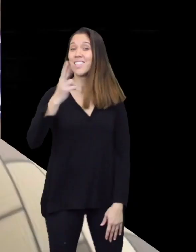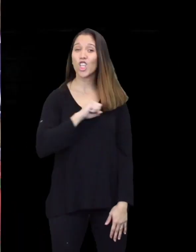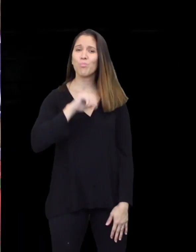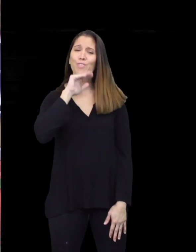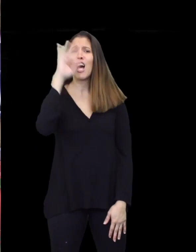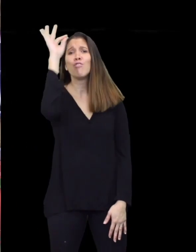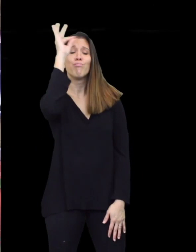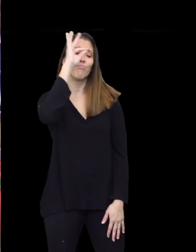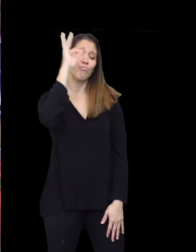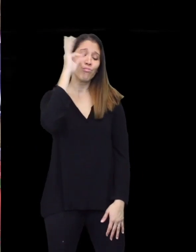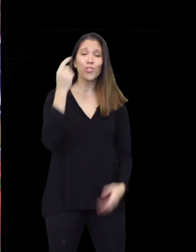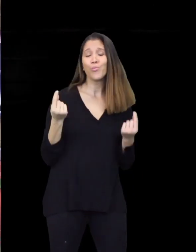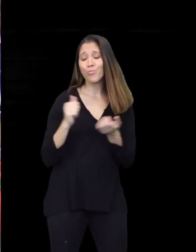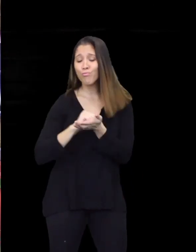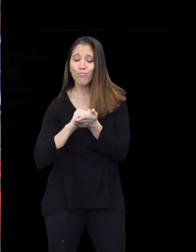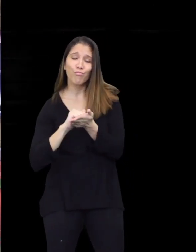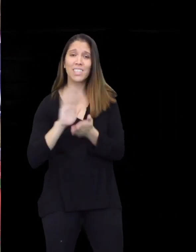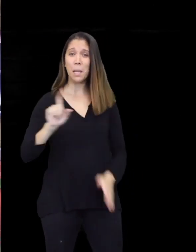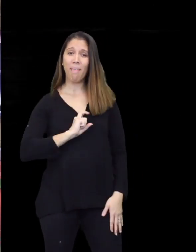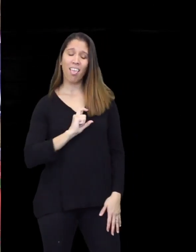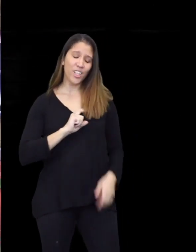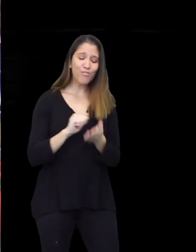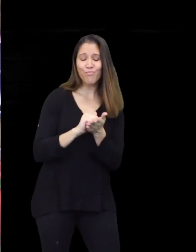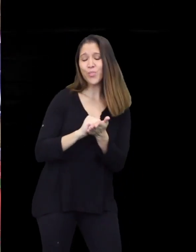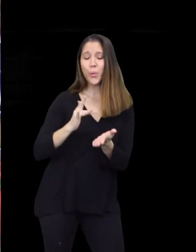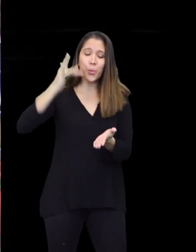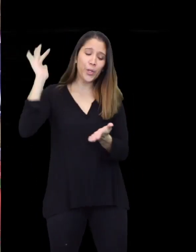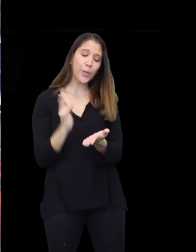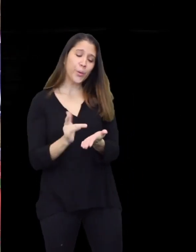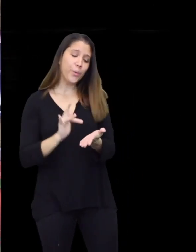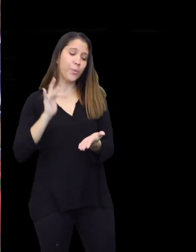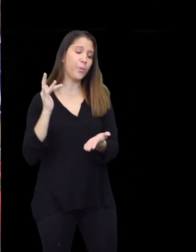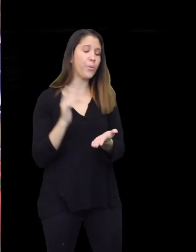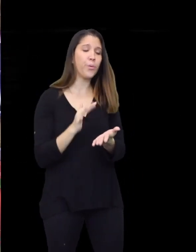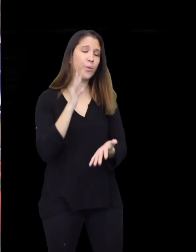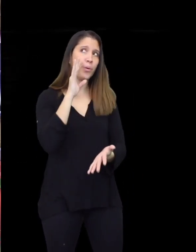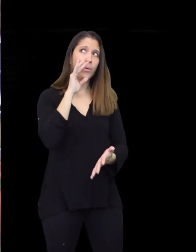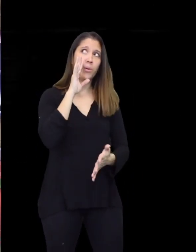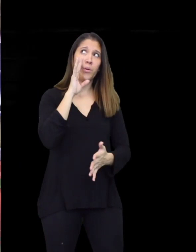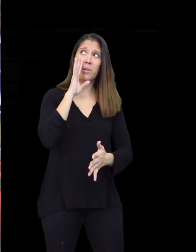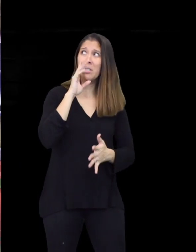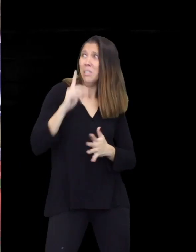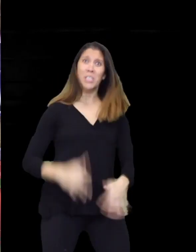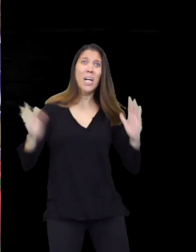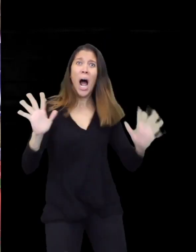The second Superpig was unaware of the danger as he was polishing his medals. Suddenly, he spotted something out of the corner of his eye.